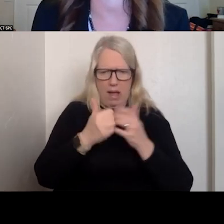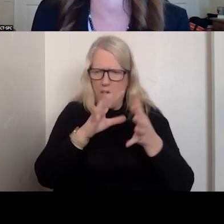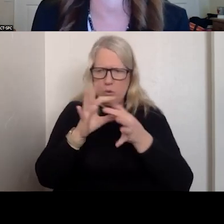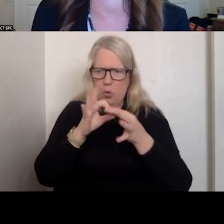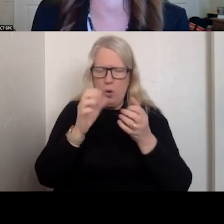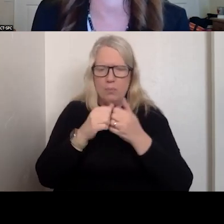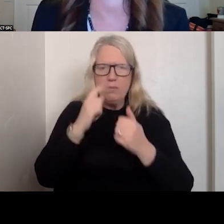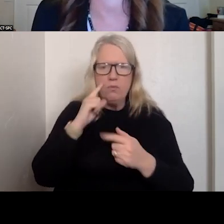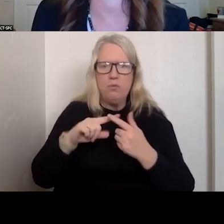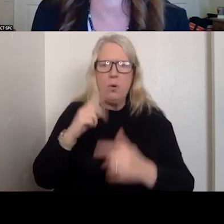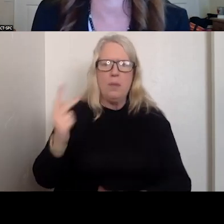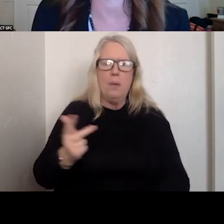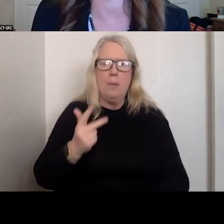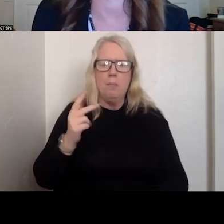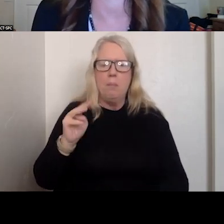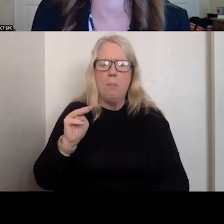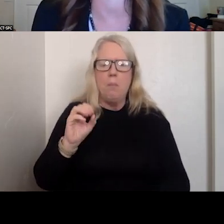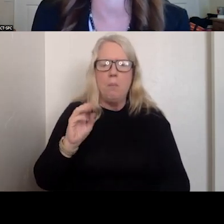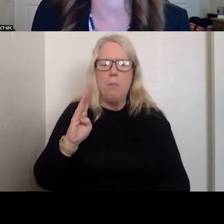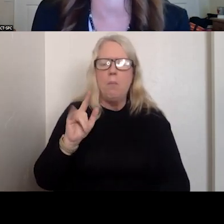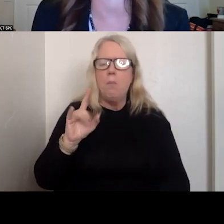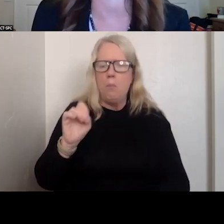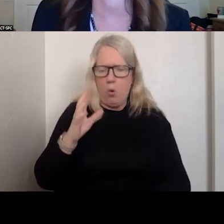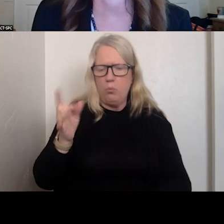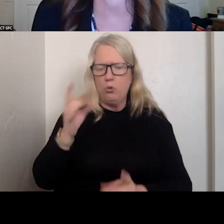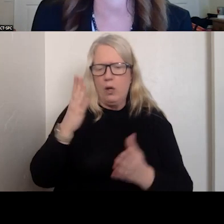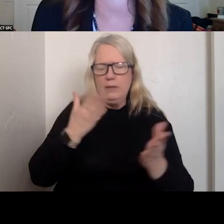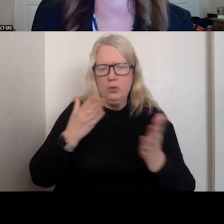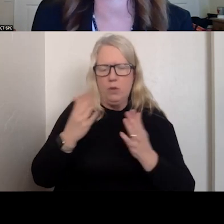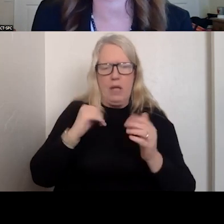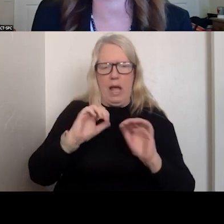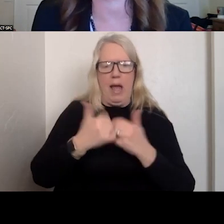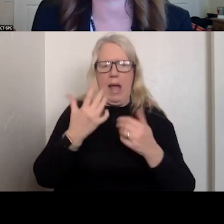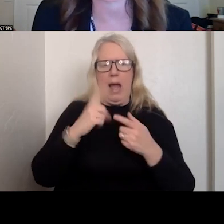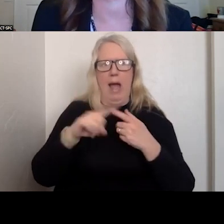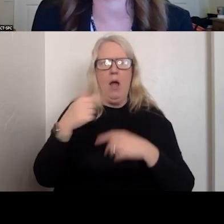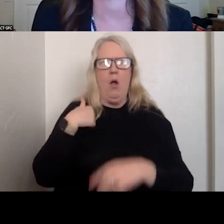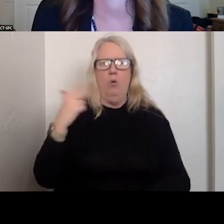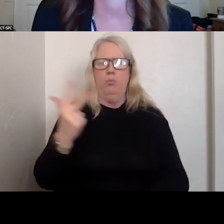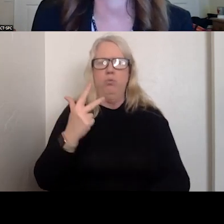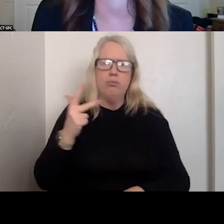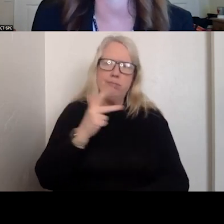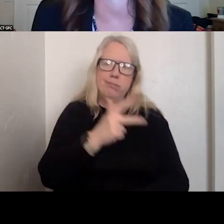SERVICES IN THEIR REGION AND BE ABLE TO SEND THOSE TEAMS TO THE